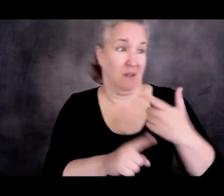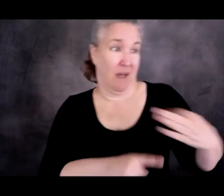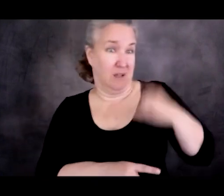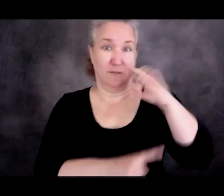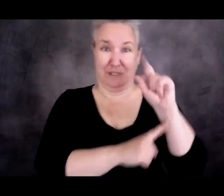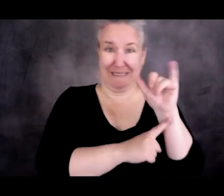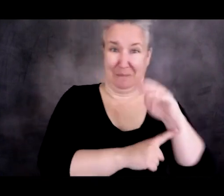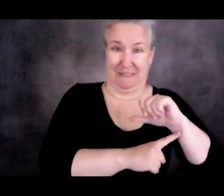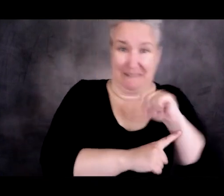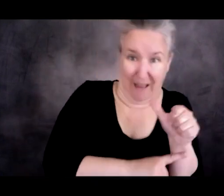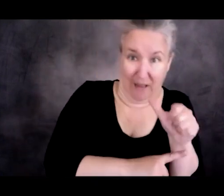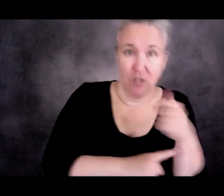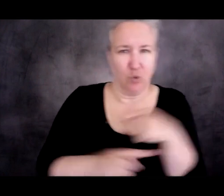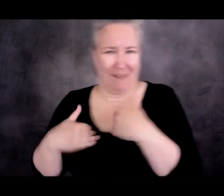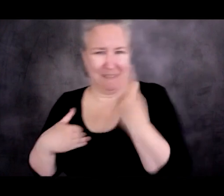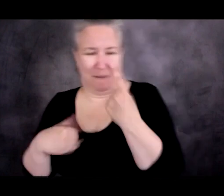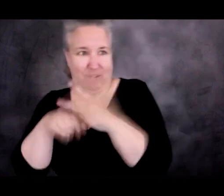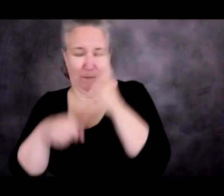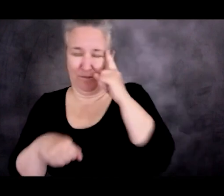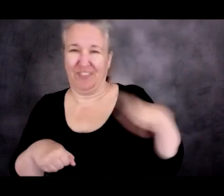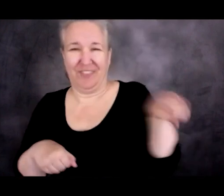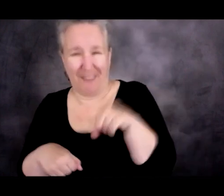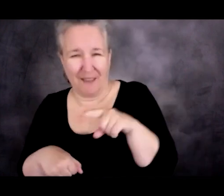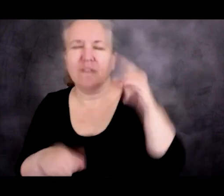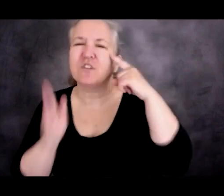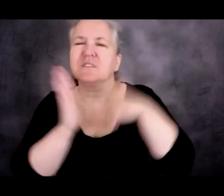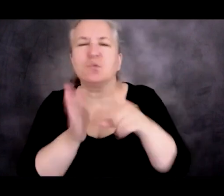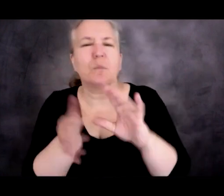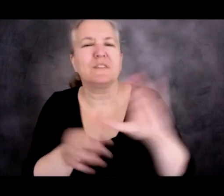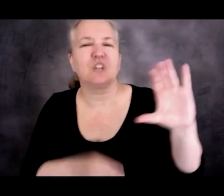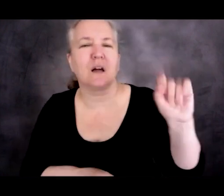Sort of what you were saying about climate change refugees. Right.